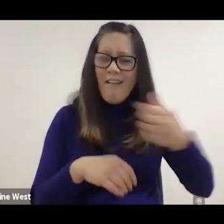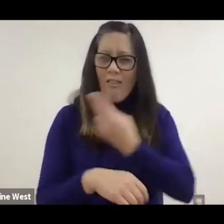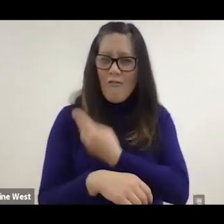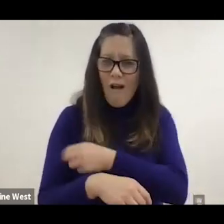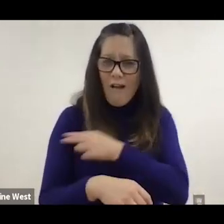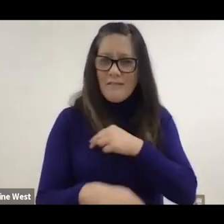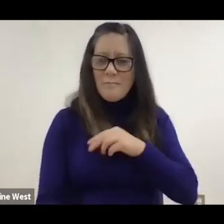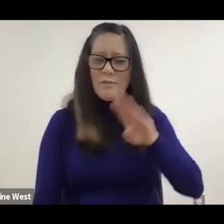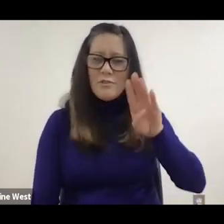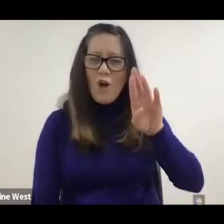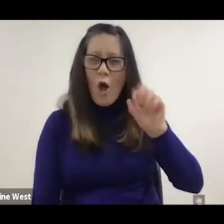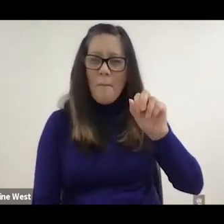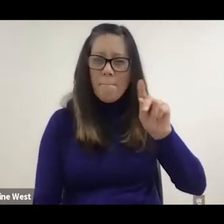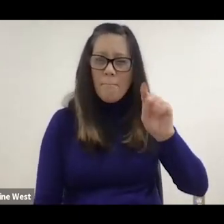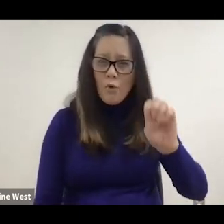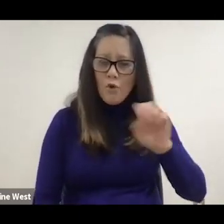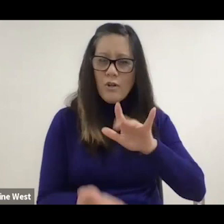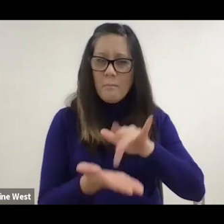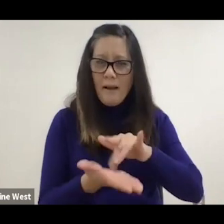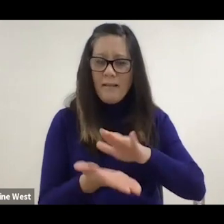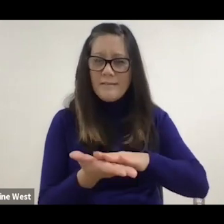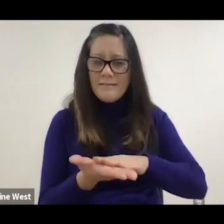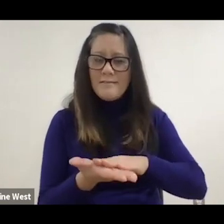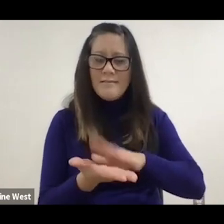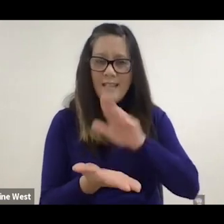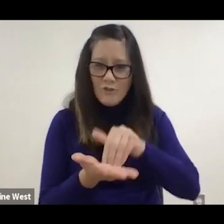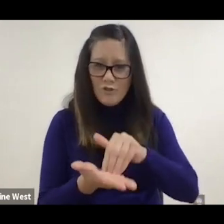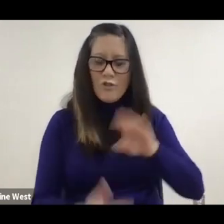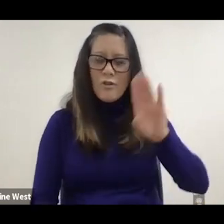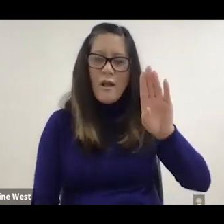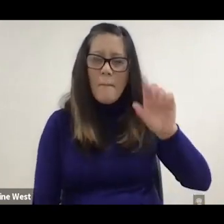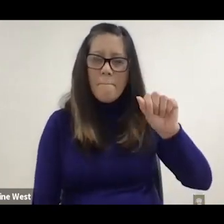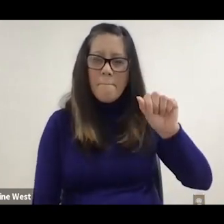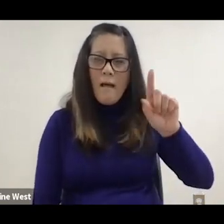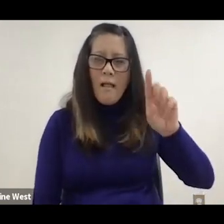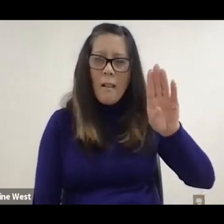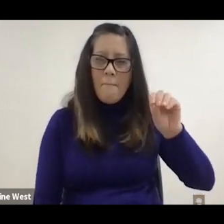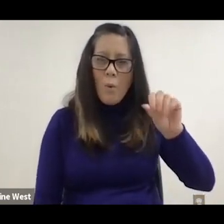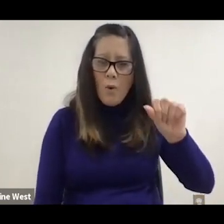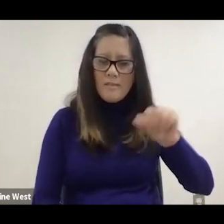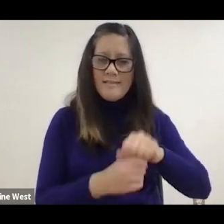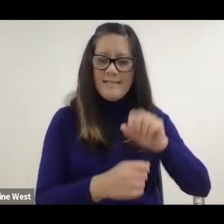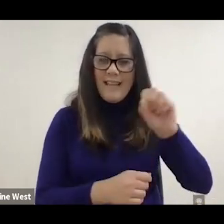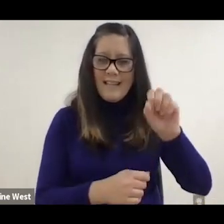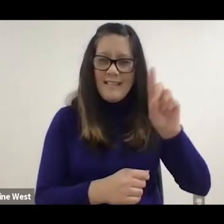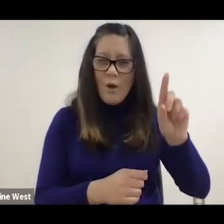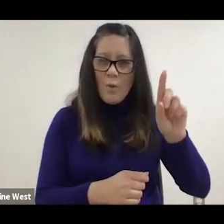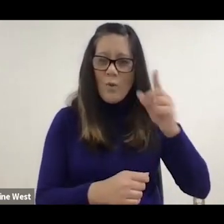they wound up going to Balboa in San Diego and then in the VA as well. And so Fortunately the number of